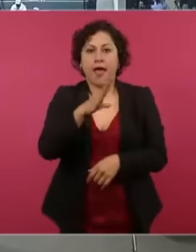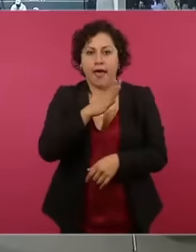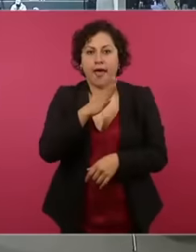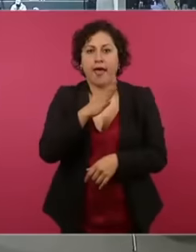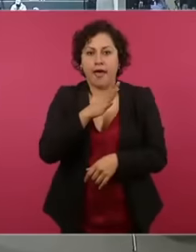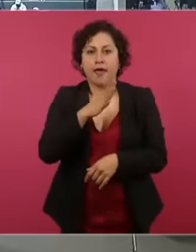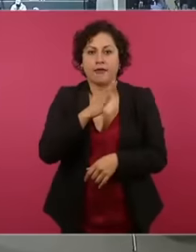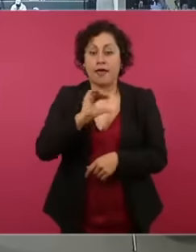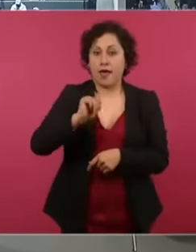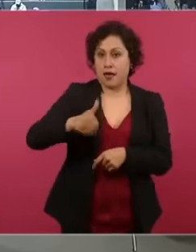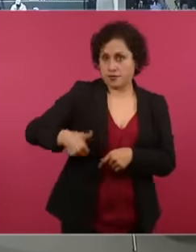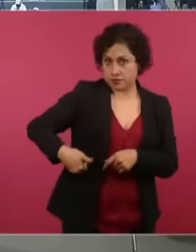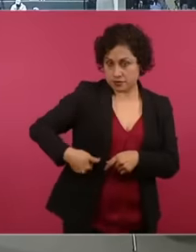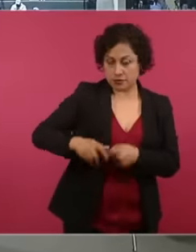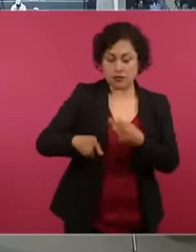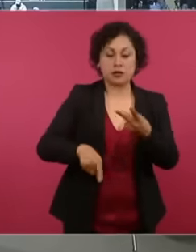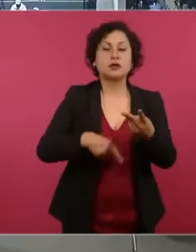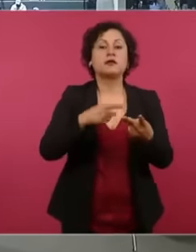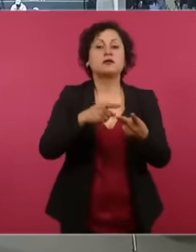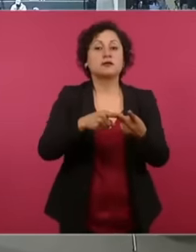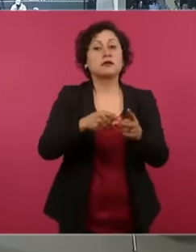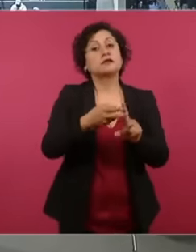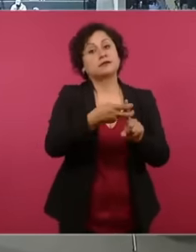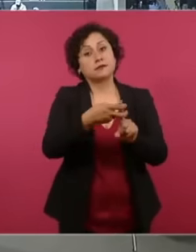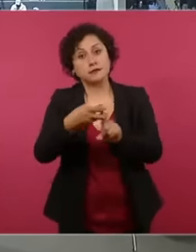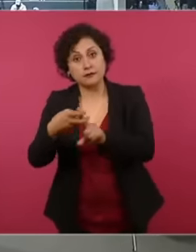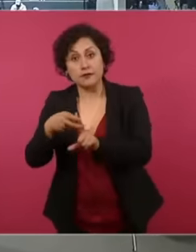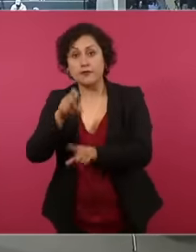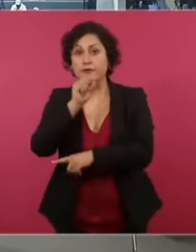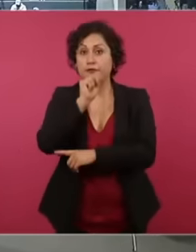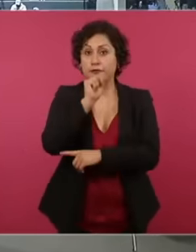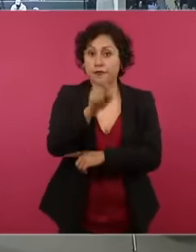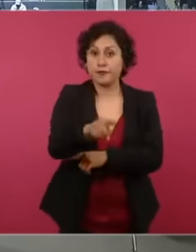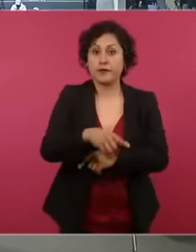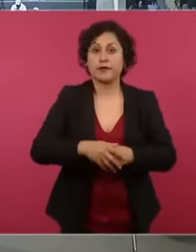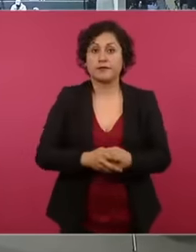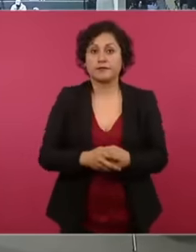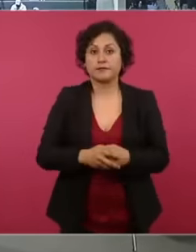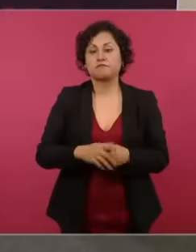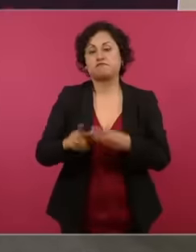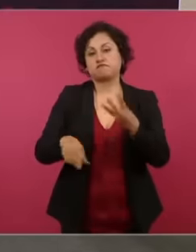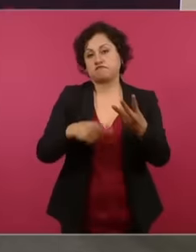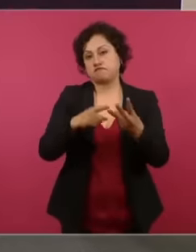kidnappings and murders of